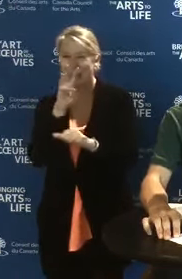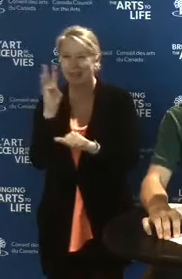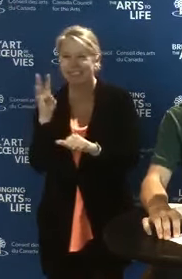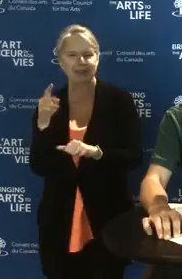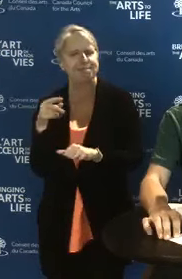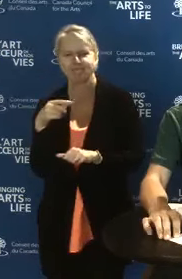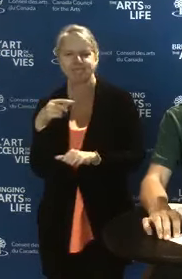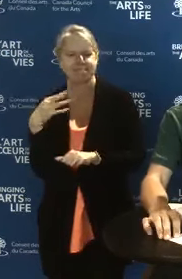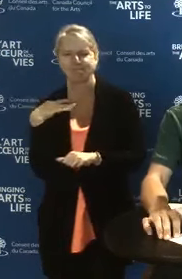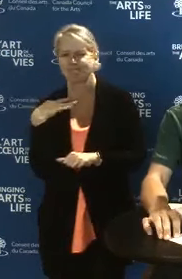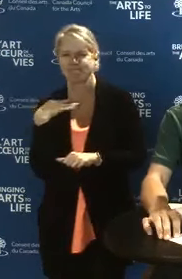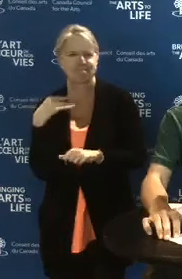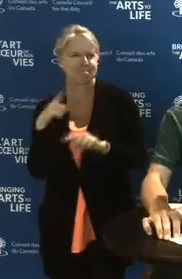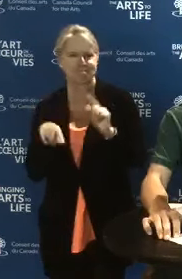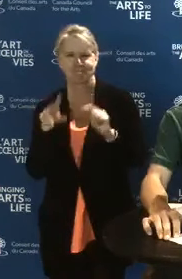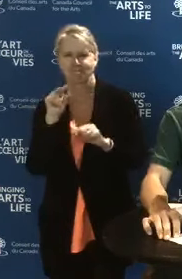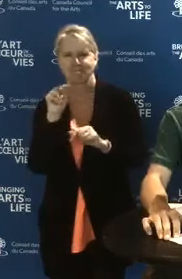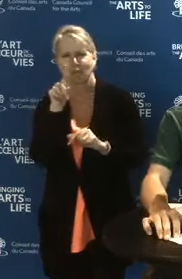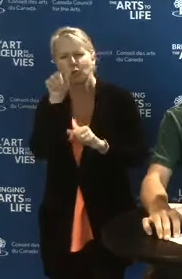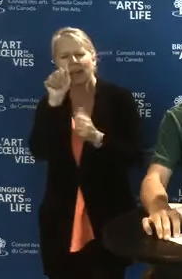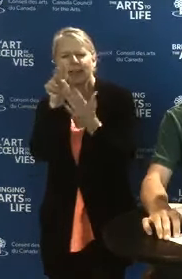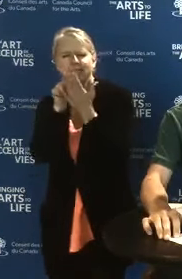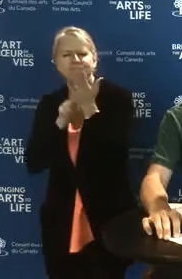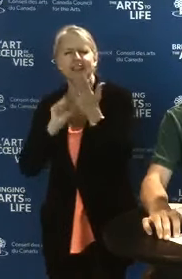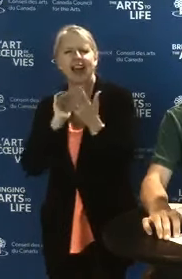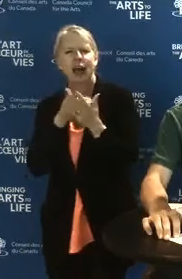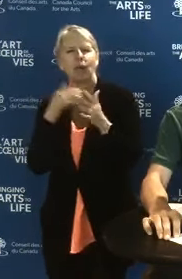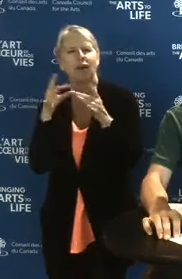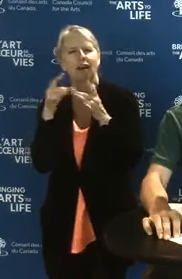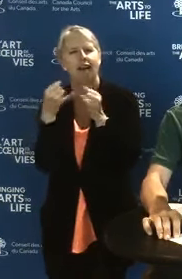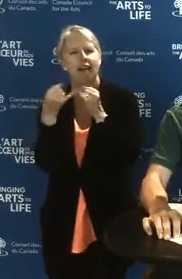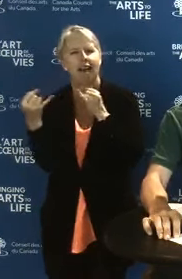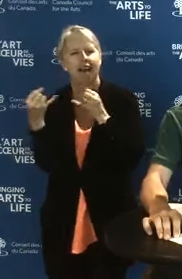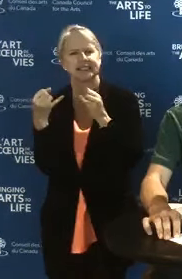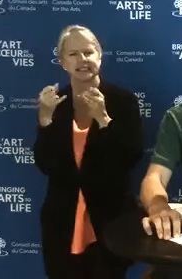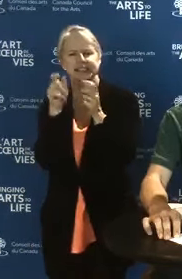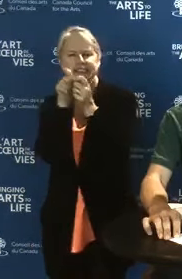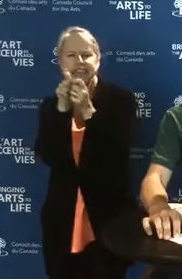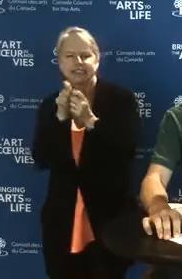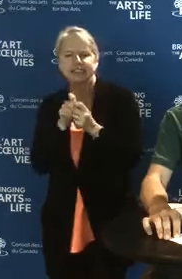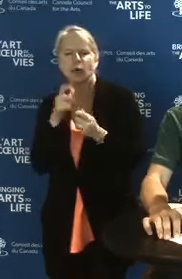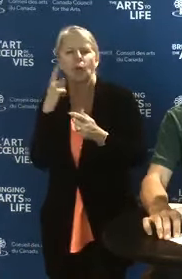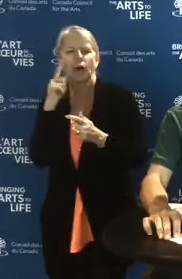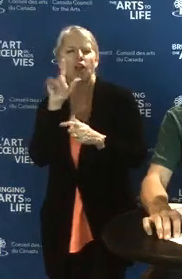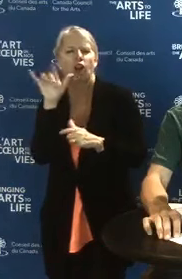You can refer to our guidelines for a more specific list of eligible activities.